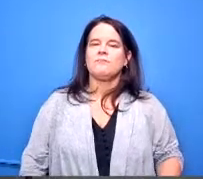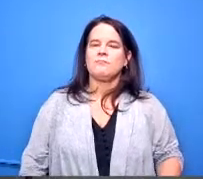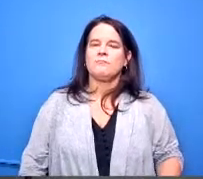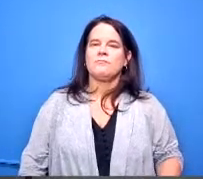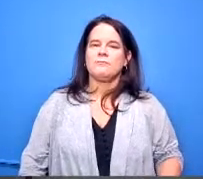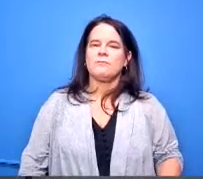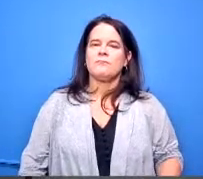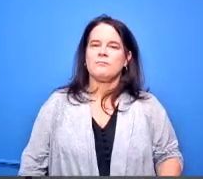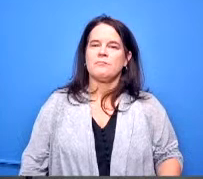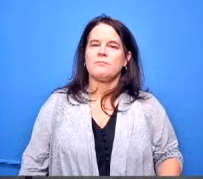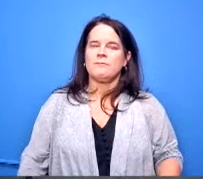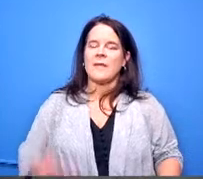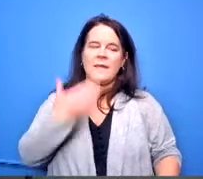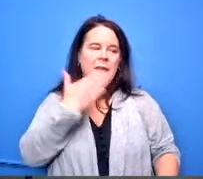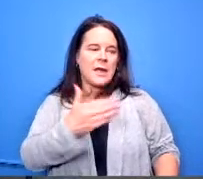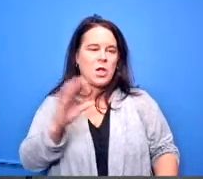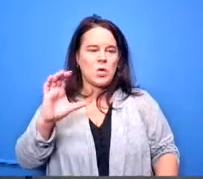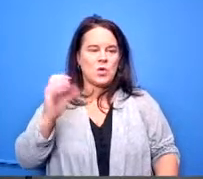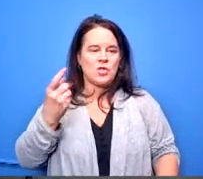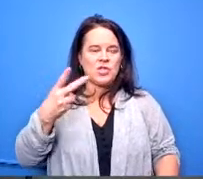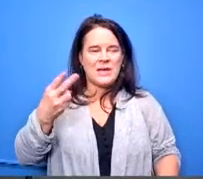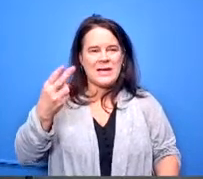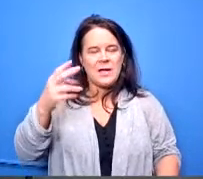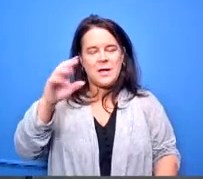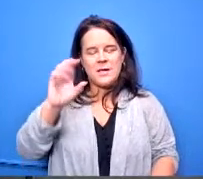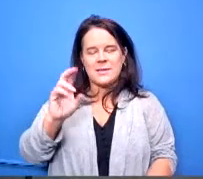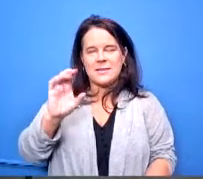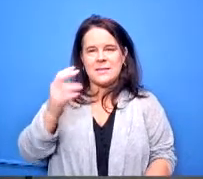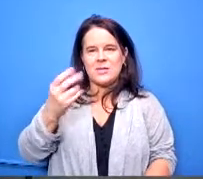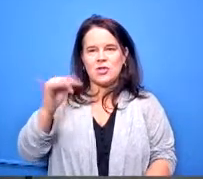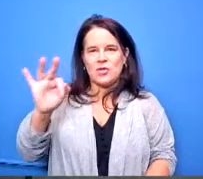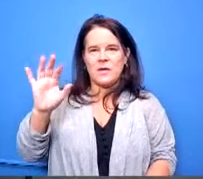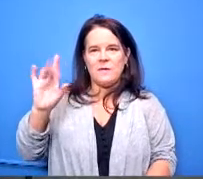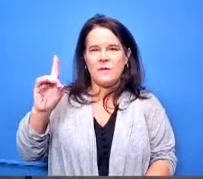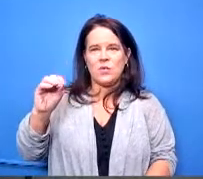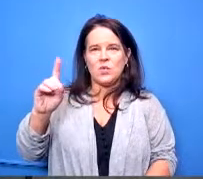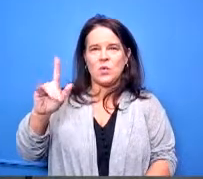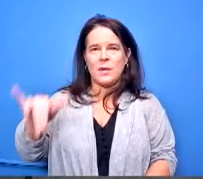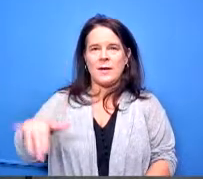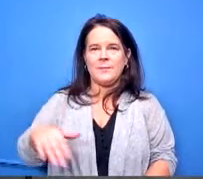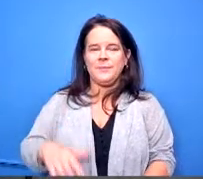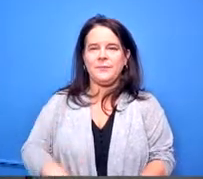thank you chief dooley um there are no other questions thank you all for for today and i